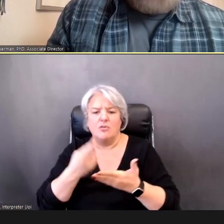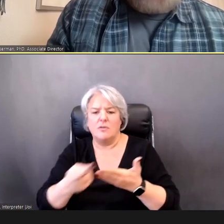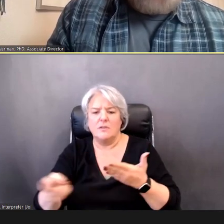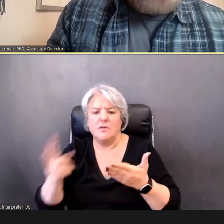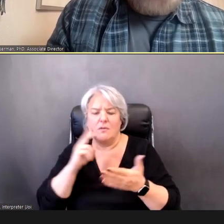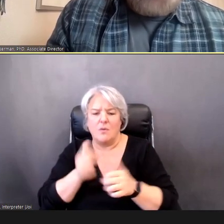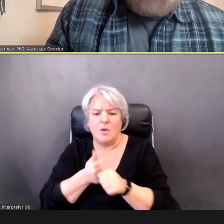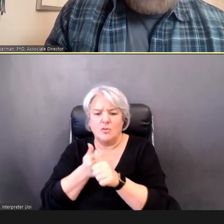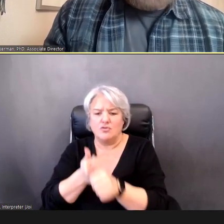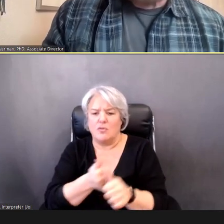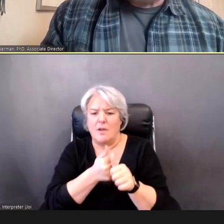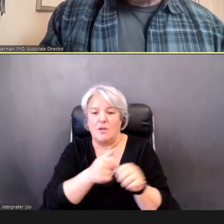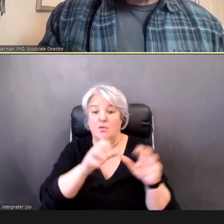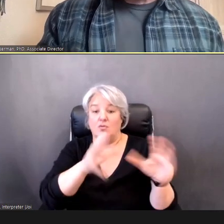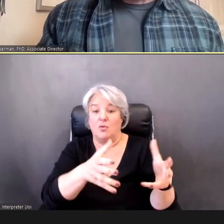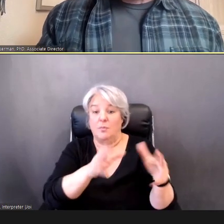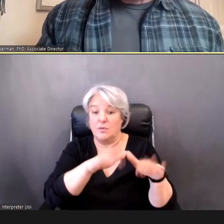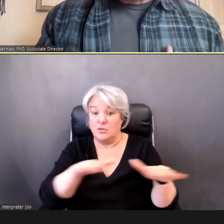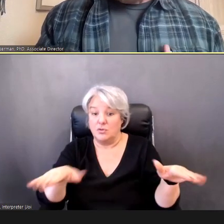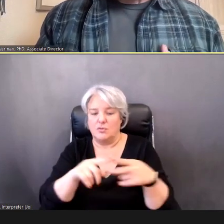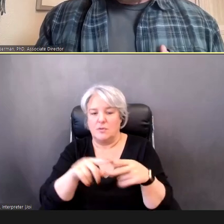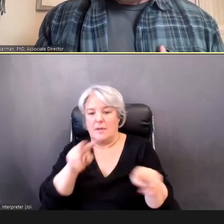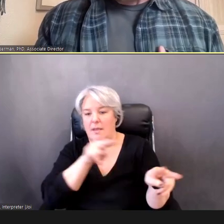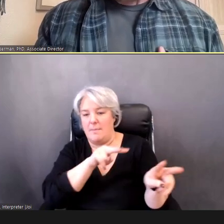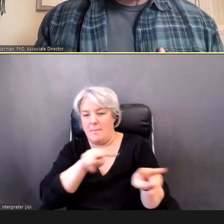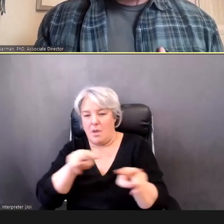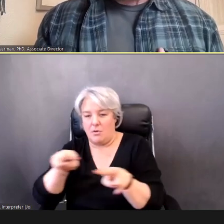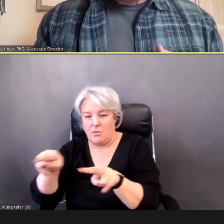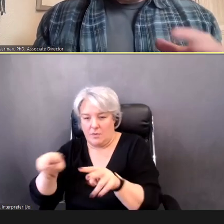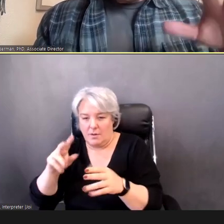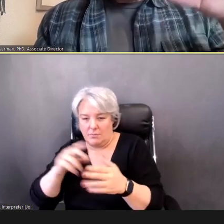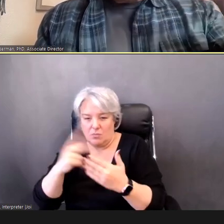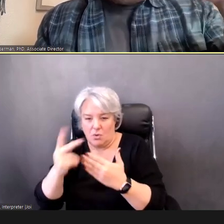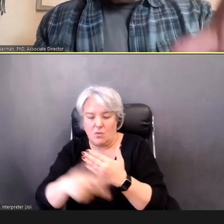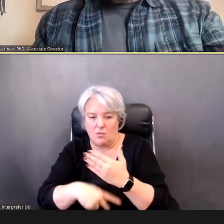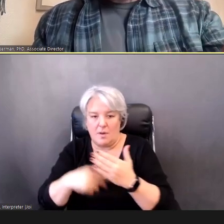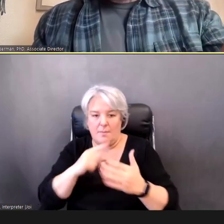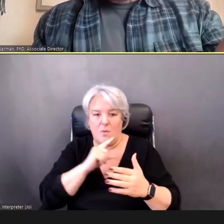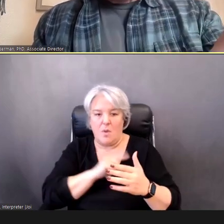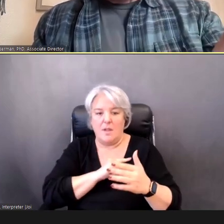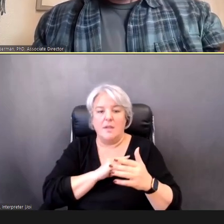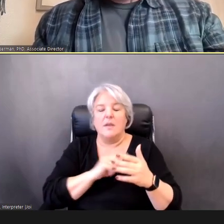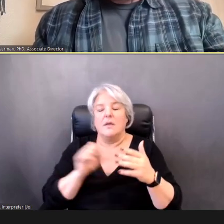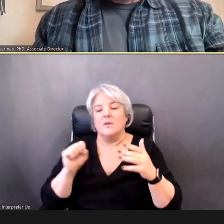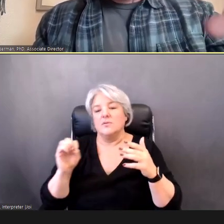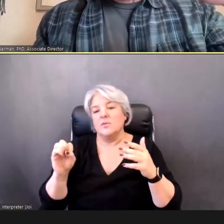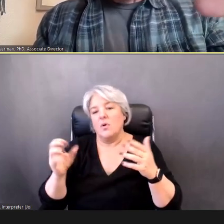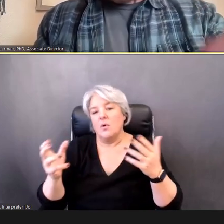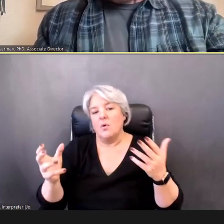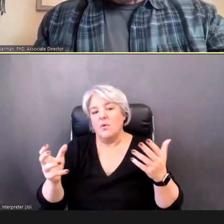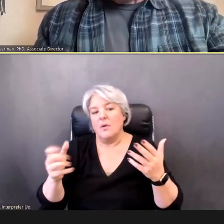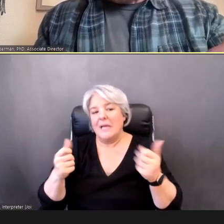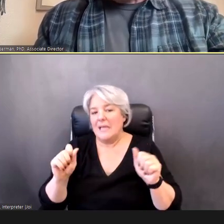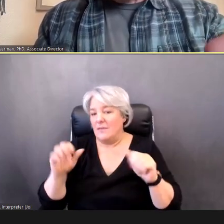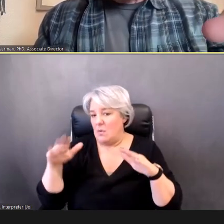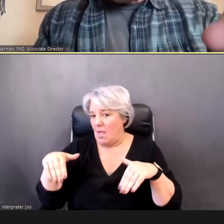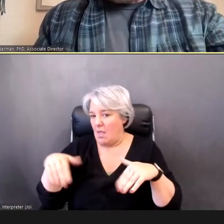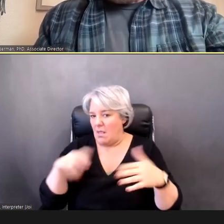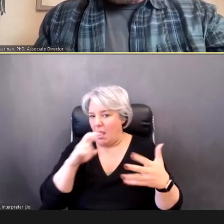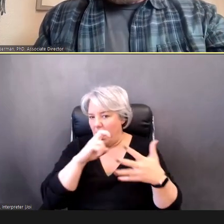monitoring program quality. so if you haven't taken a dive into the resources, that are available